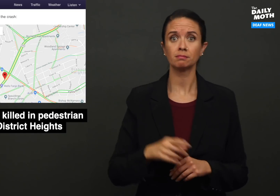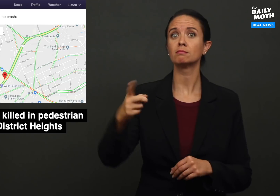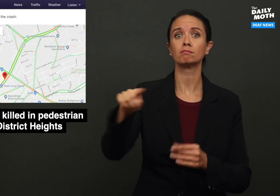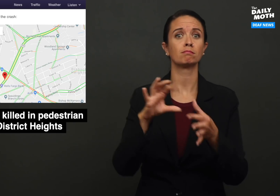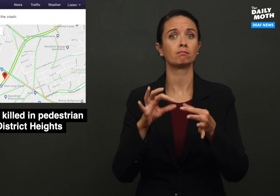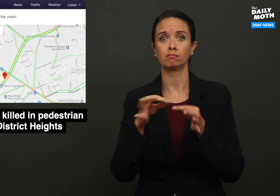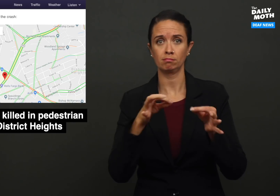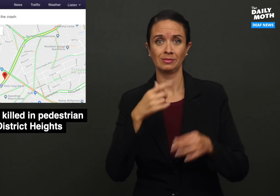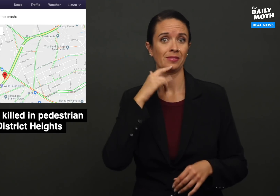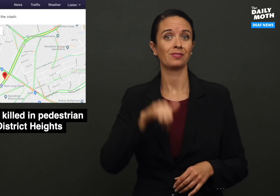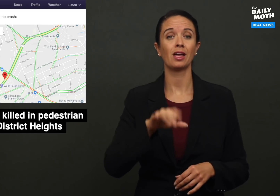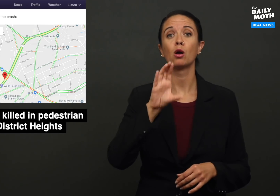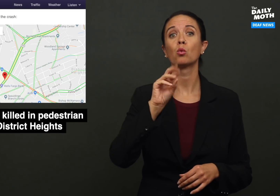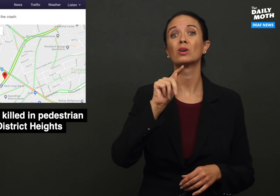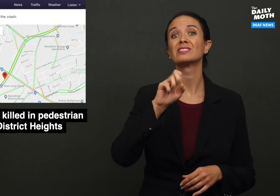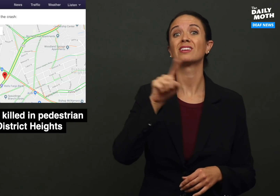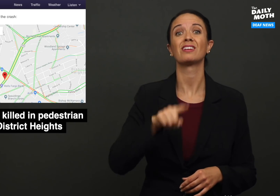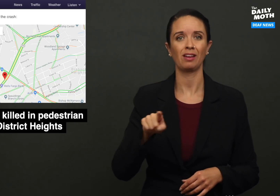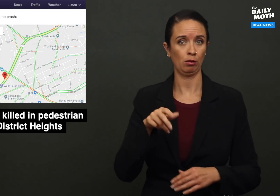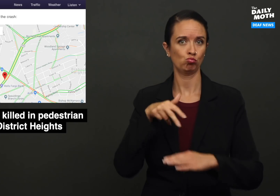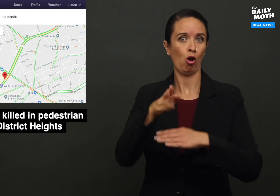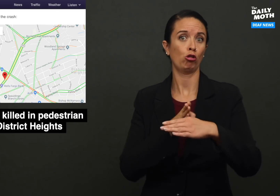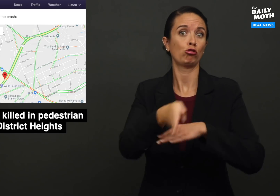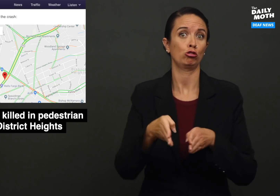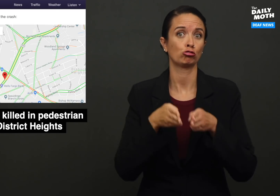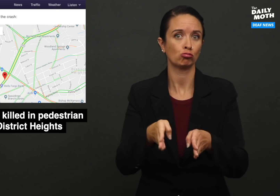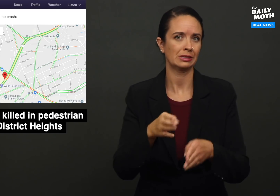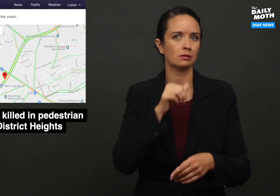They said that Cortez was walking across the street,